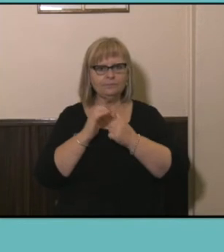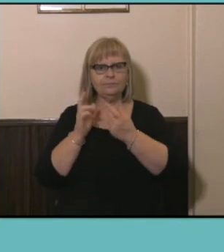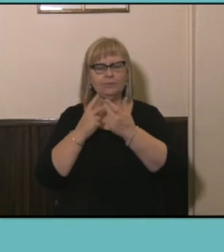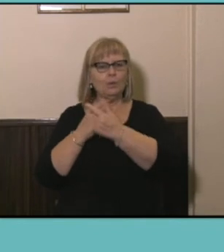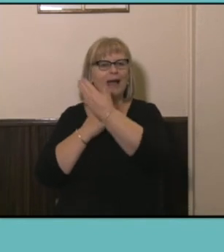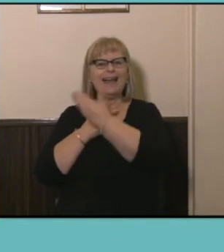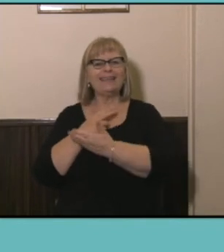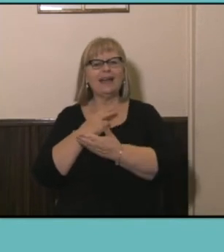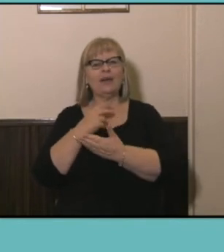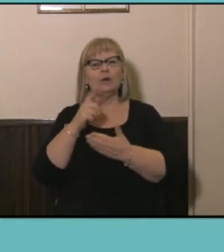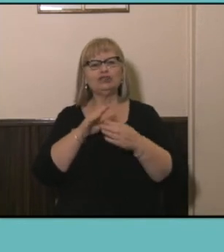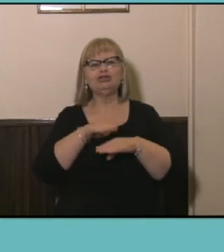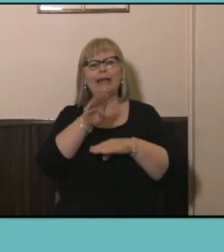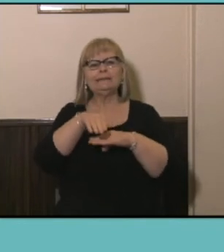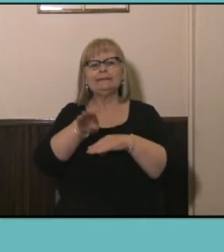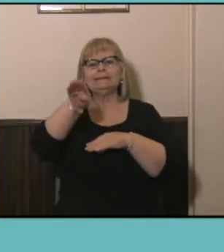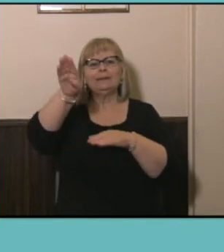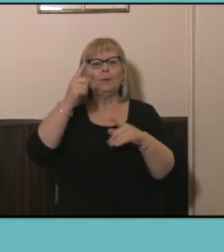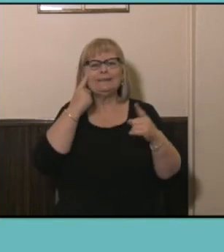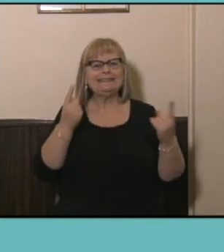trends do we see? So I think you know if you if you remember back to the